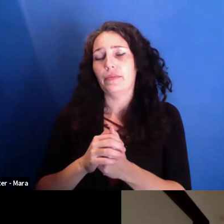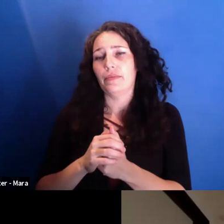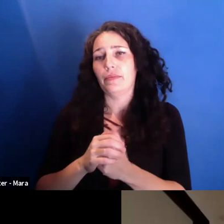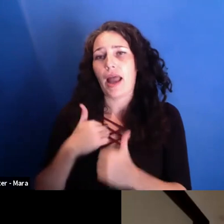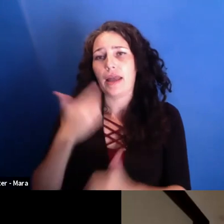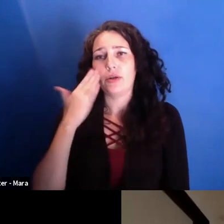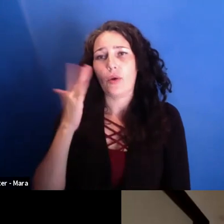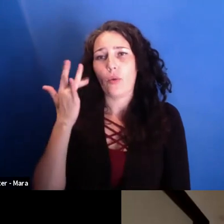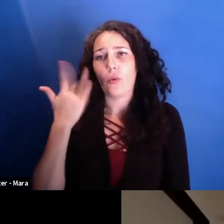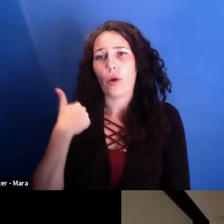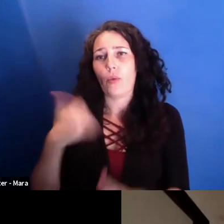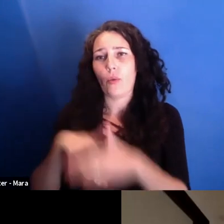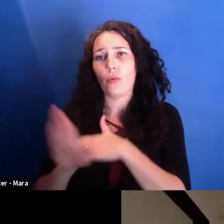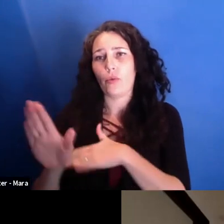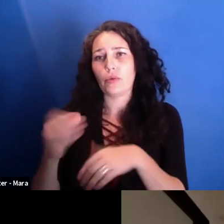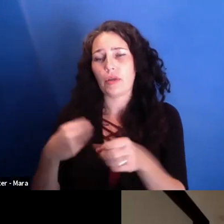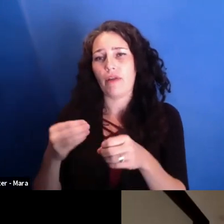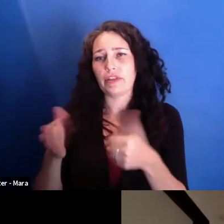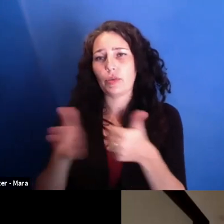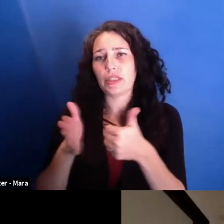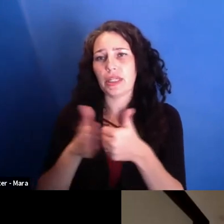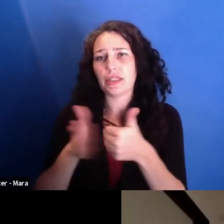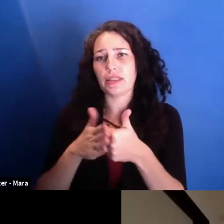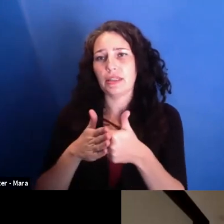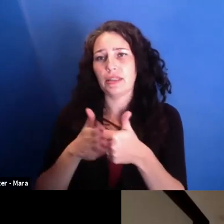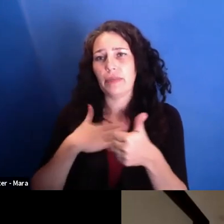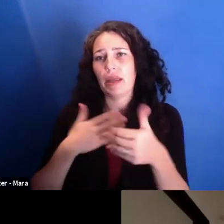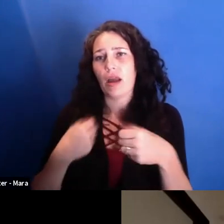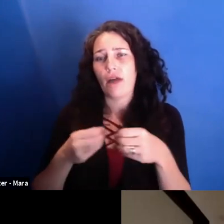He was quite next to my office nearby.